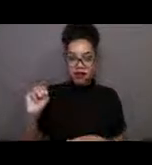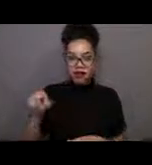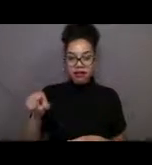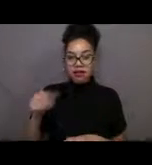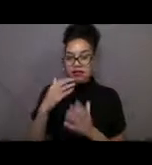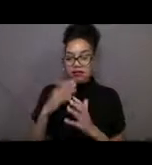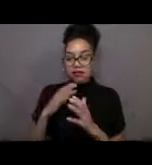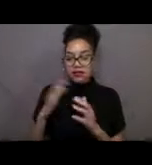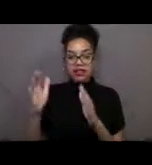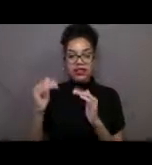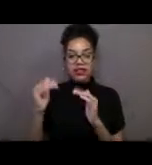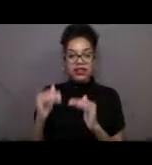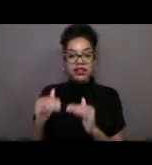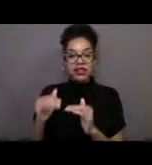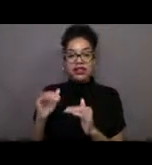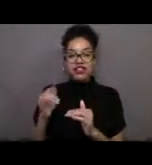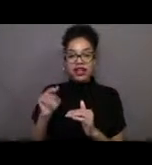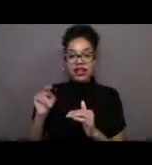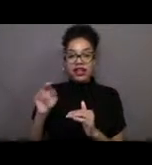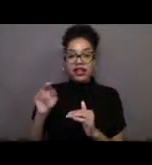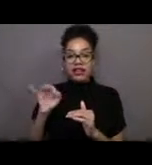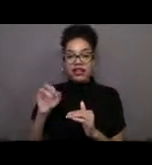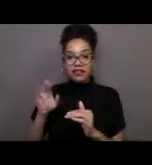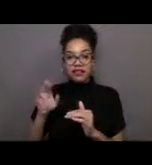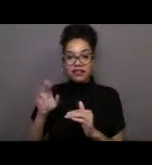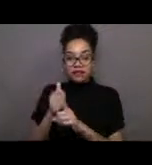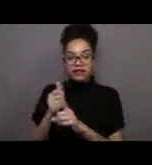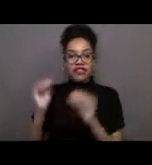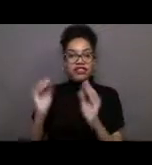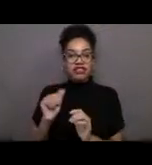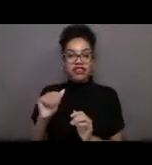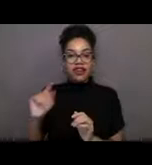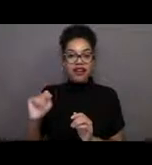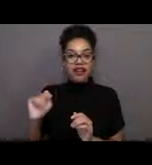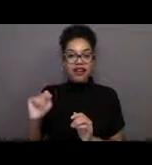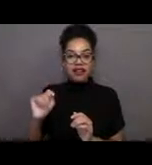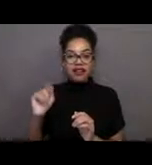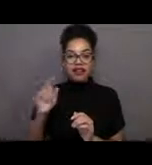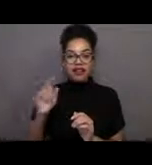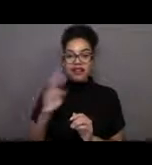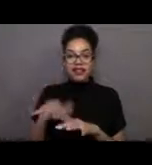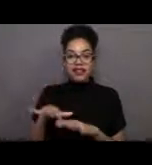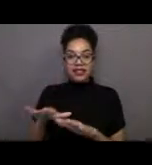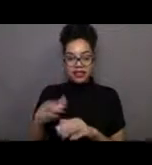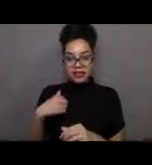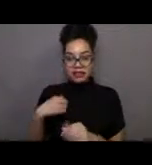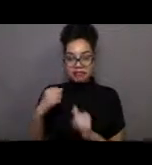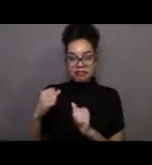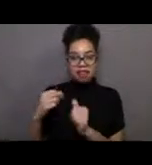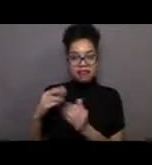one of our Teacher at Sea, NOAA Teacher at Sea alums, is on the webinar and I wanted to give a shout out to her.